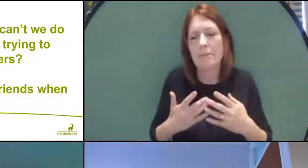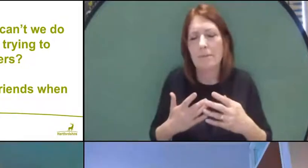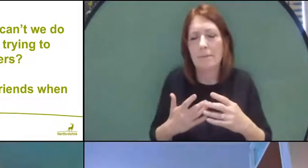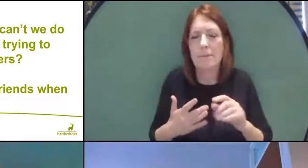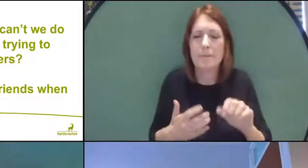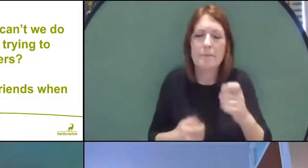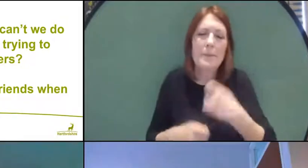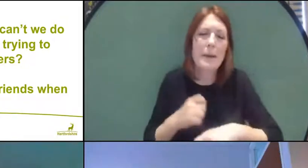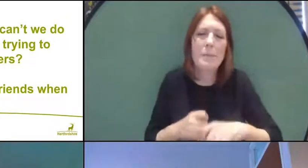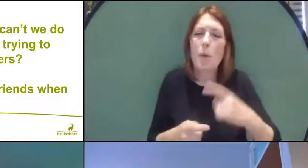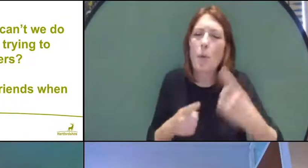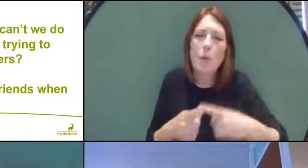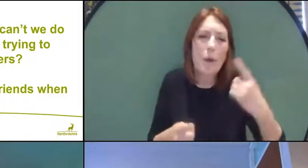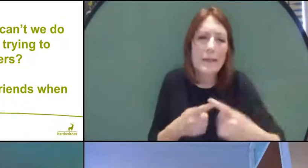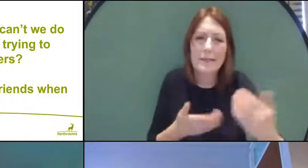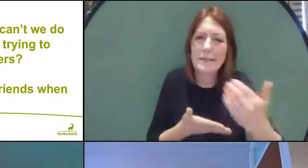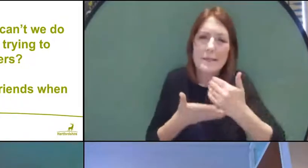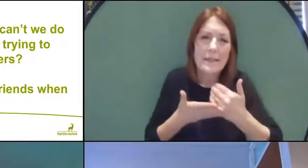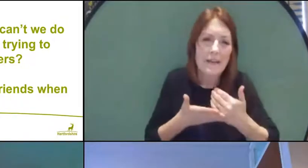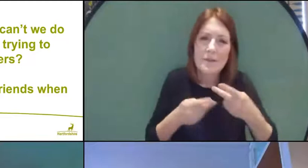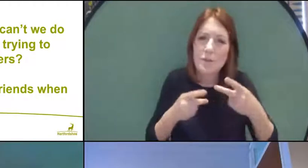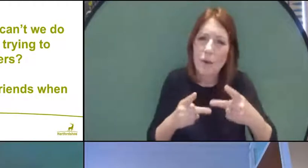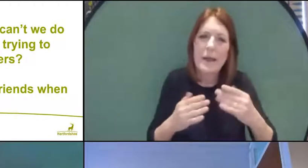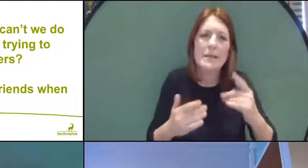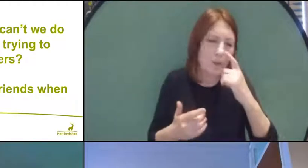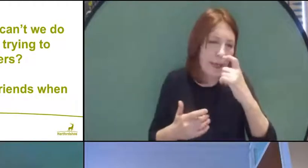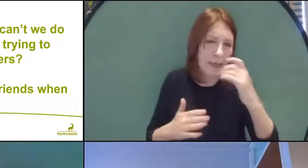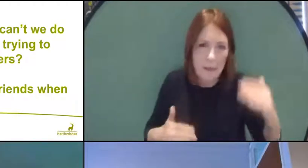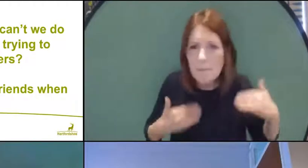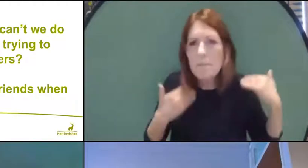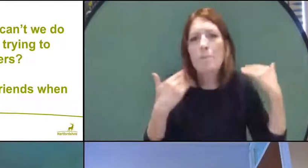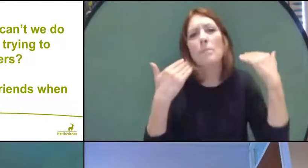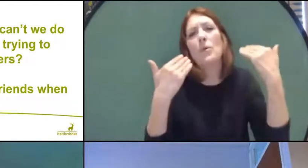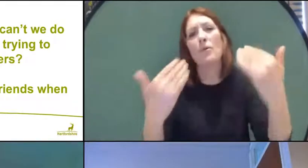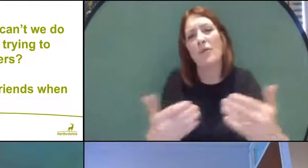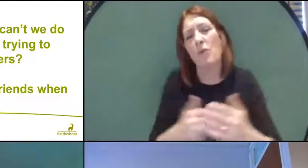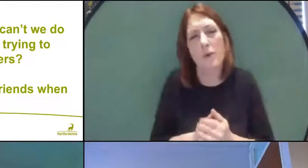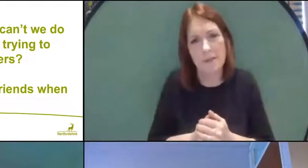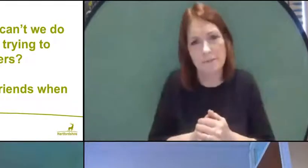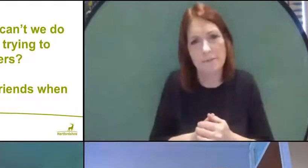and safest way for us to move forward and get out of this situation.